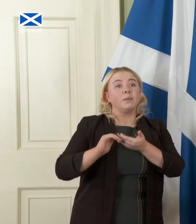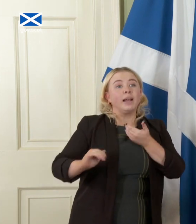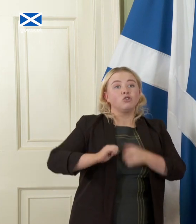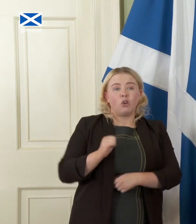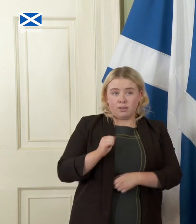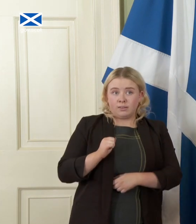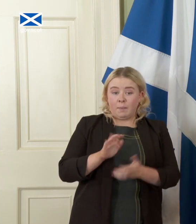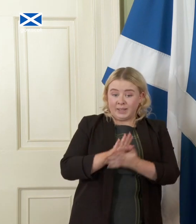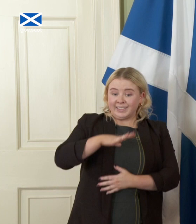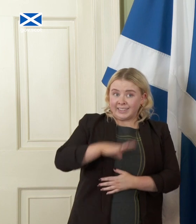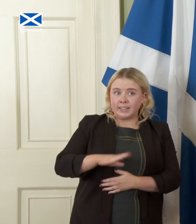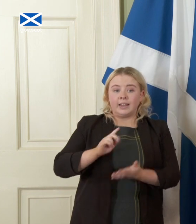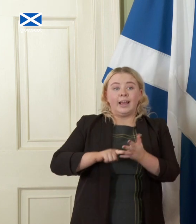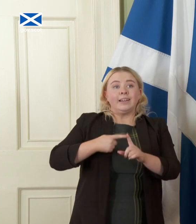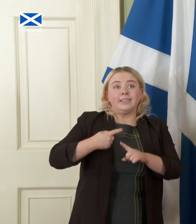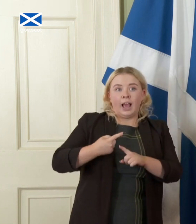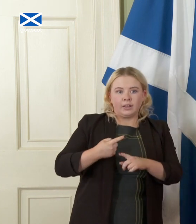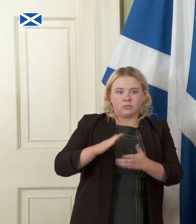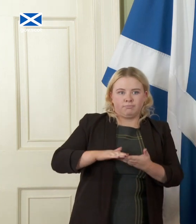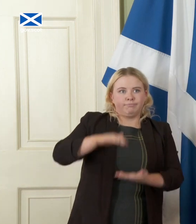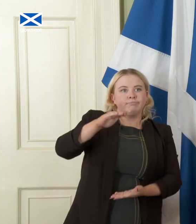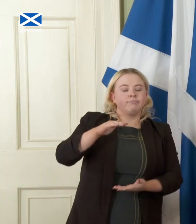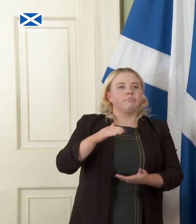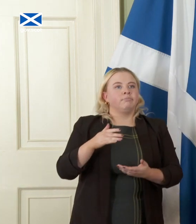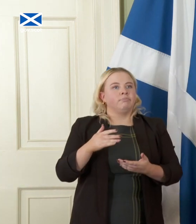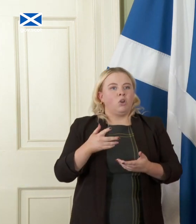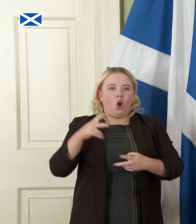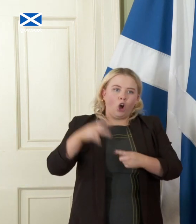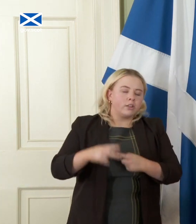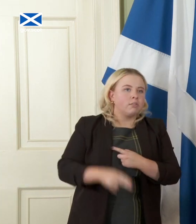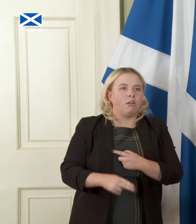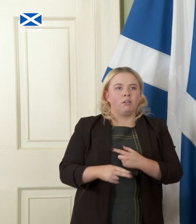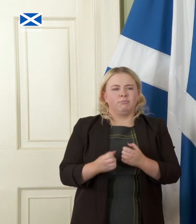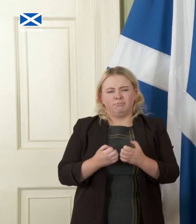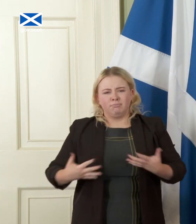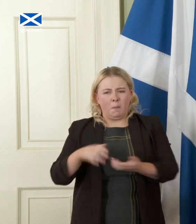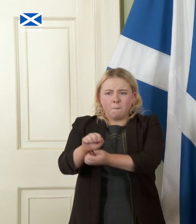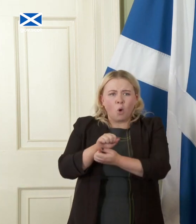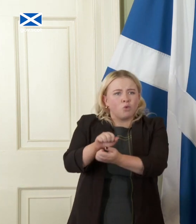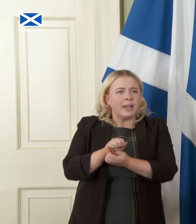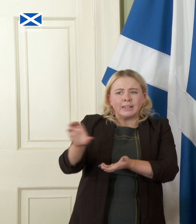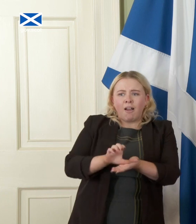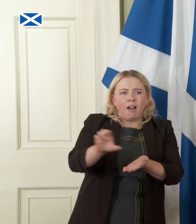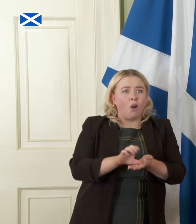tax rises spending cuts vast and expensive borrowing or a combination of all of those.